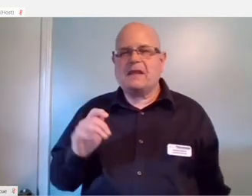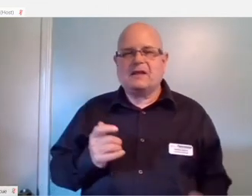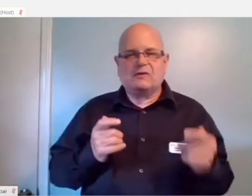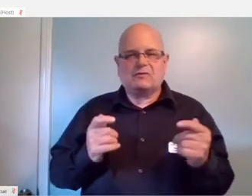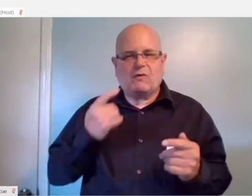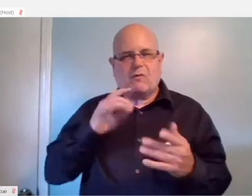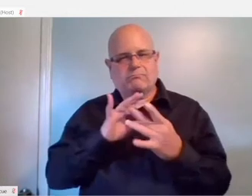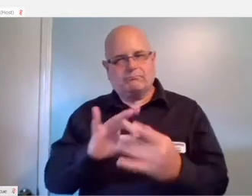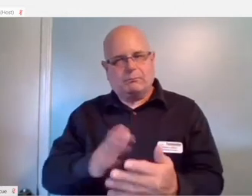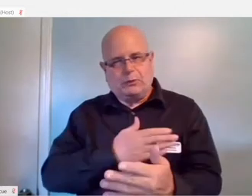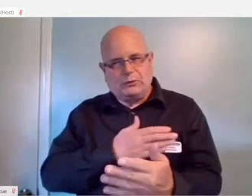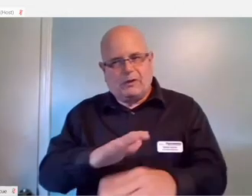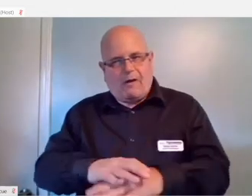media controllers.